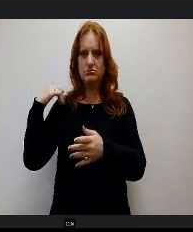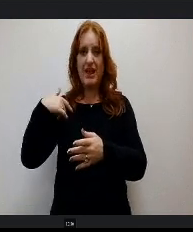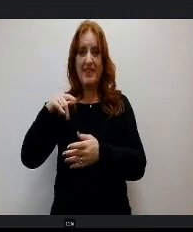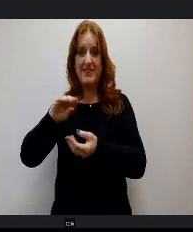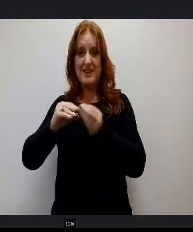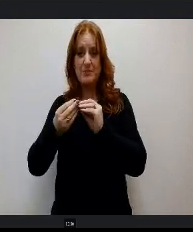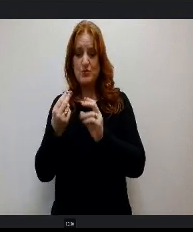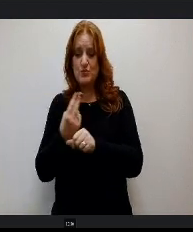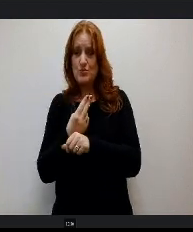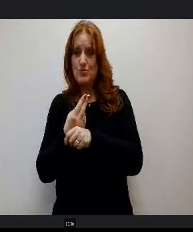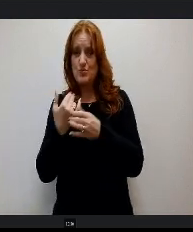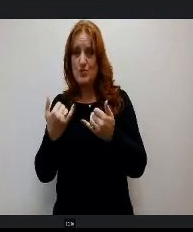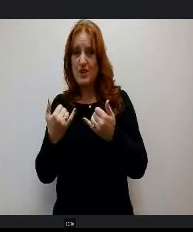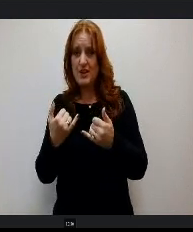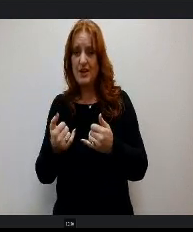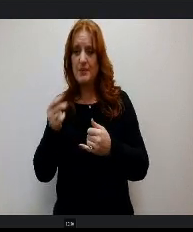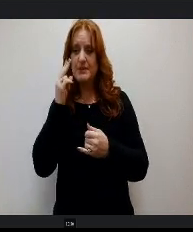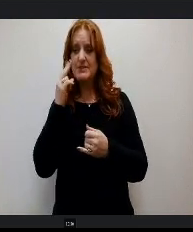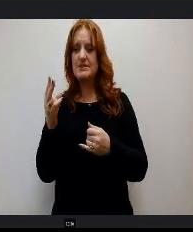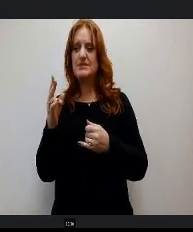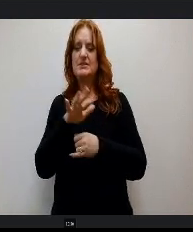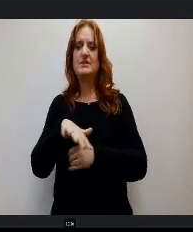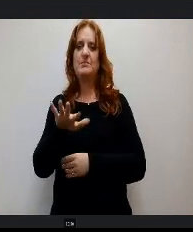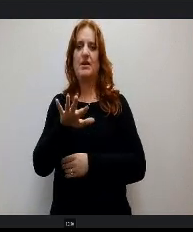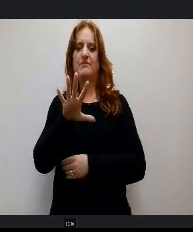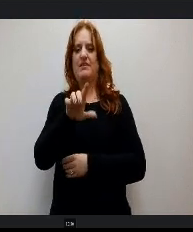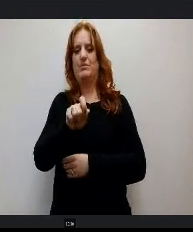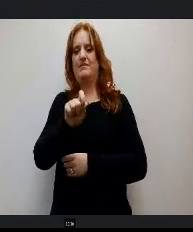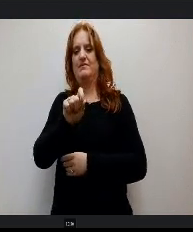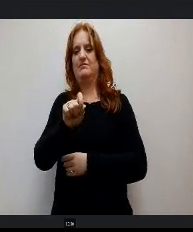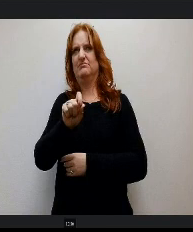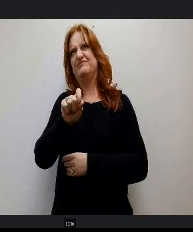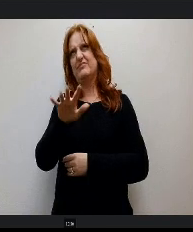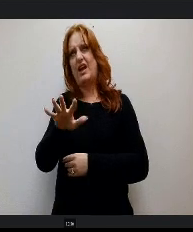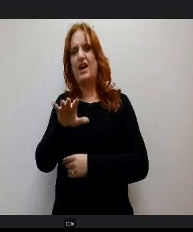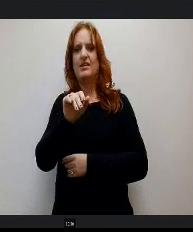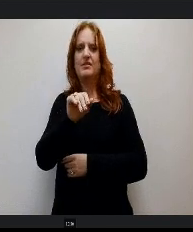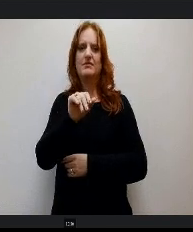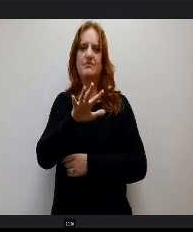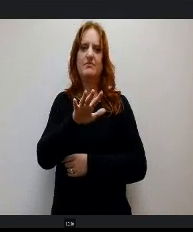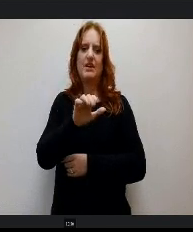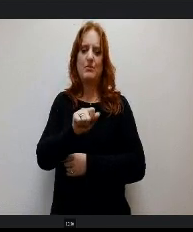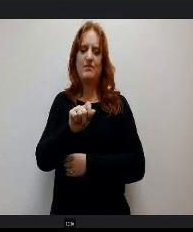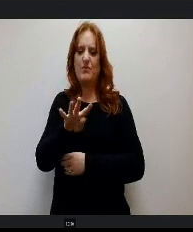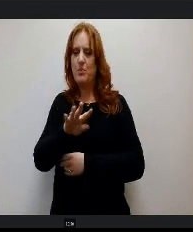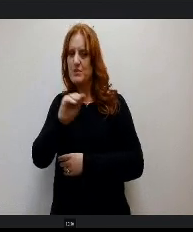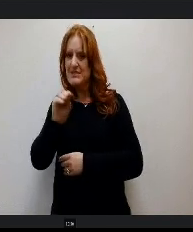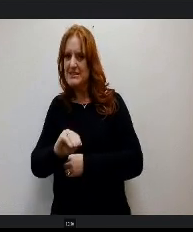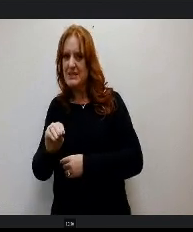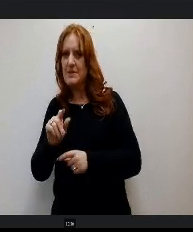now that we're seeing are about 5 1/2 percent 5 5.4%, but sometimes we look at it over